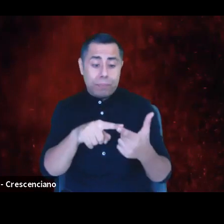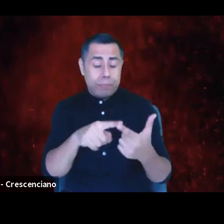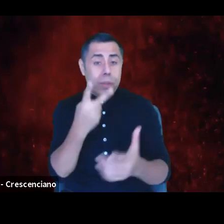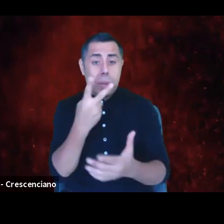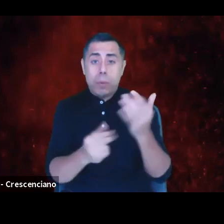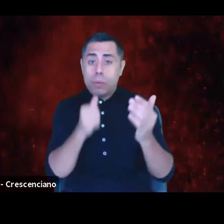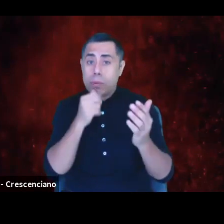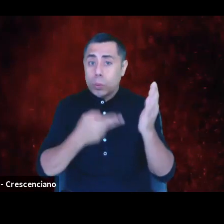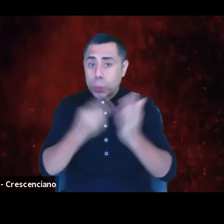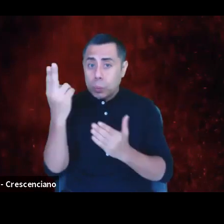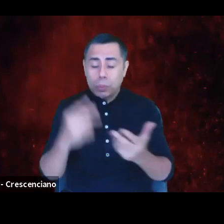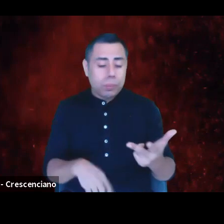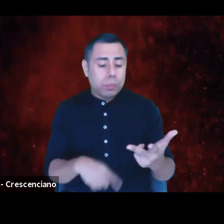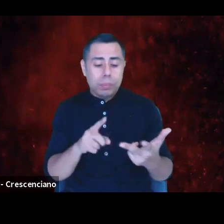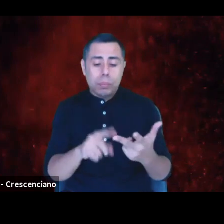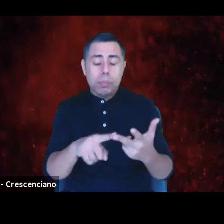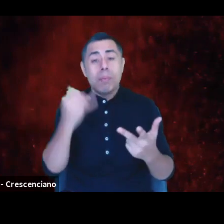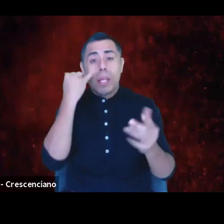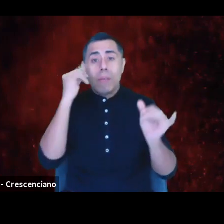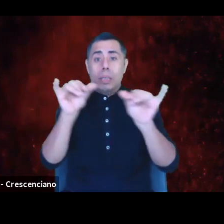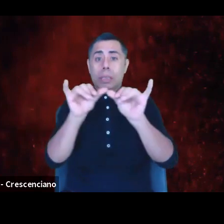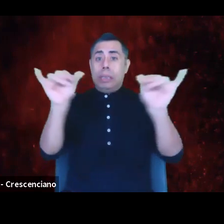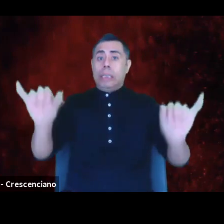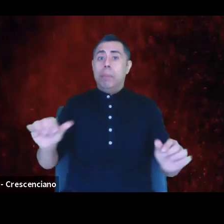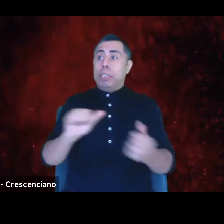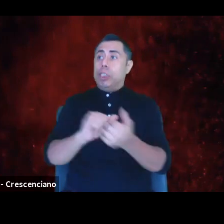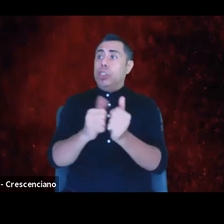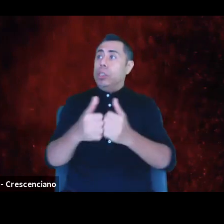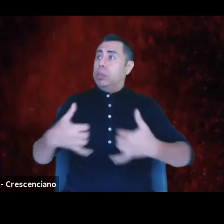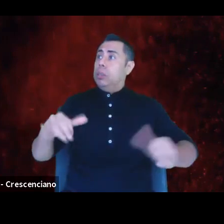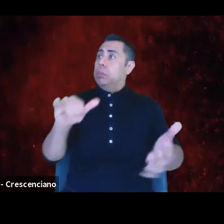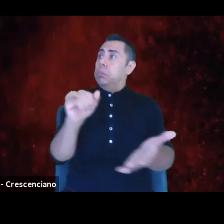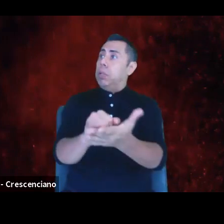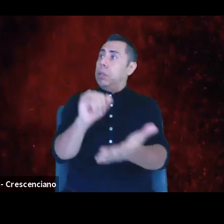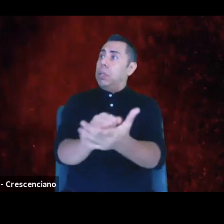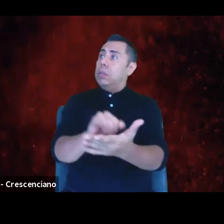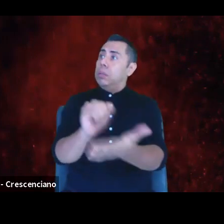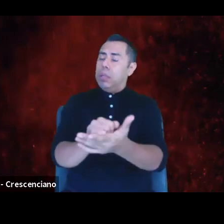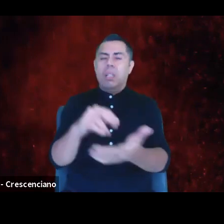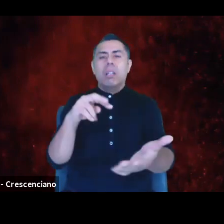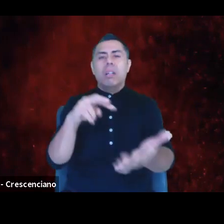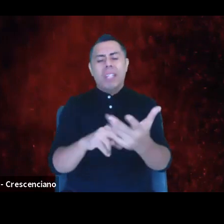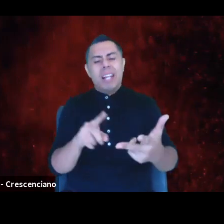and yet systemic change is still impossible, then the third side is possibly the most disheartening.